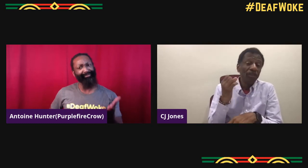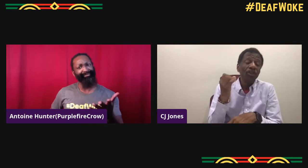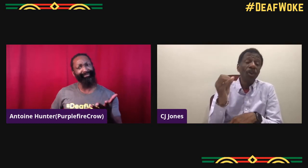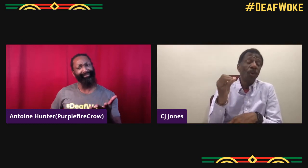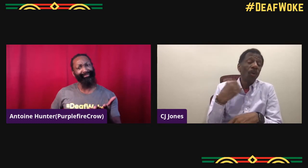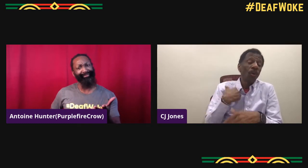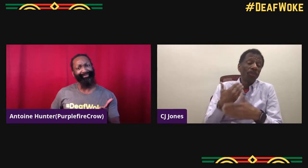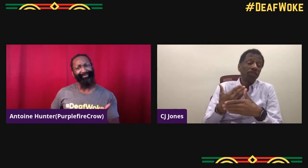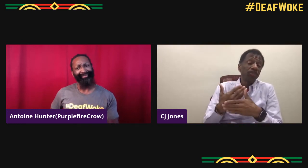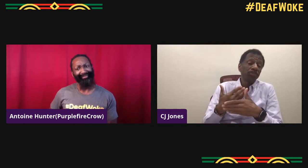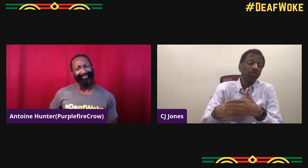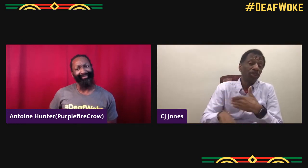My parents are deaf.